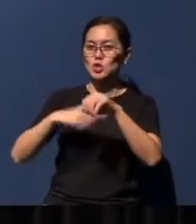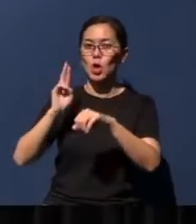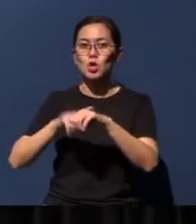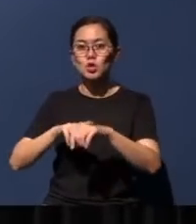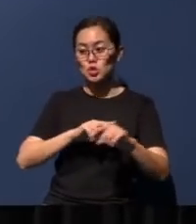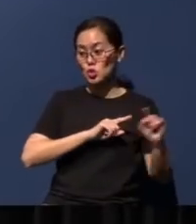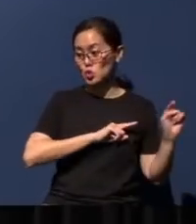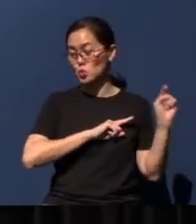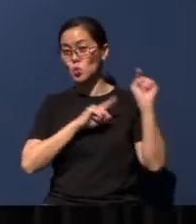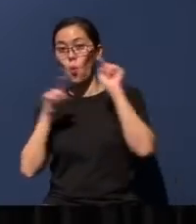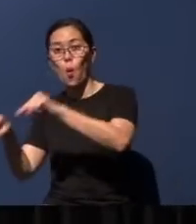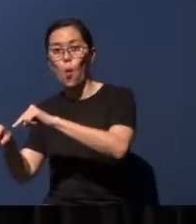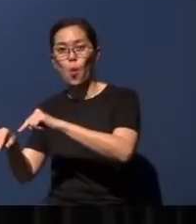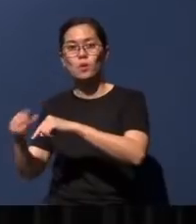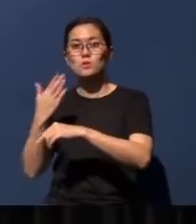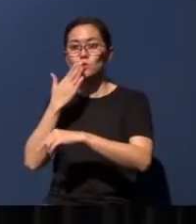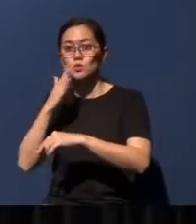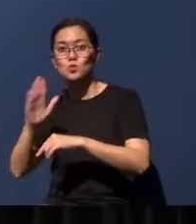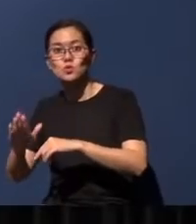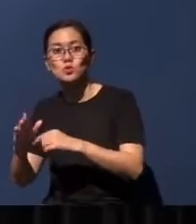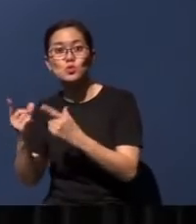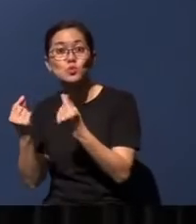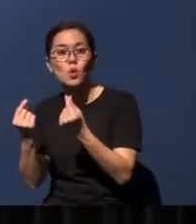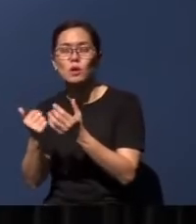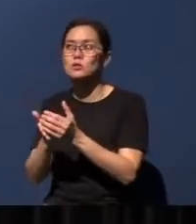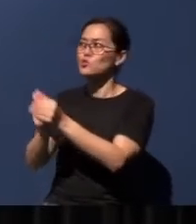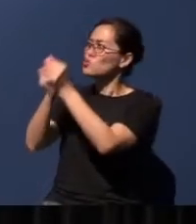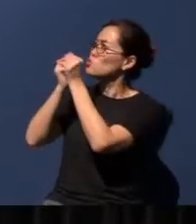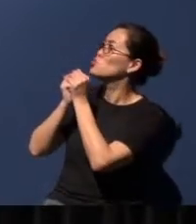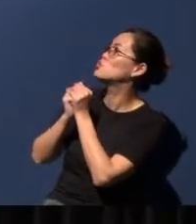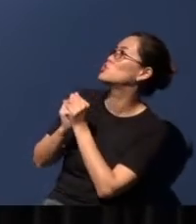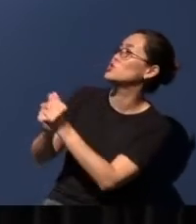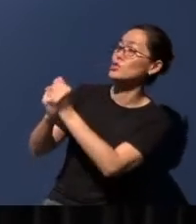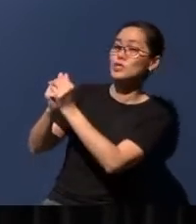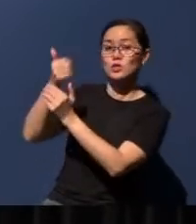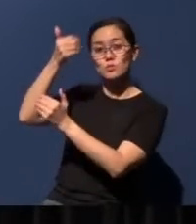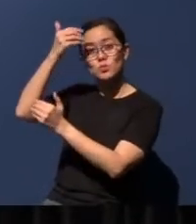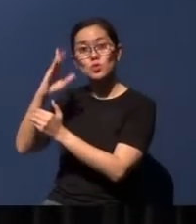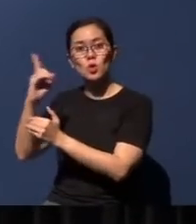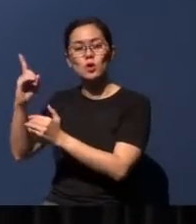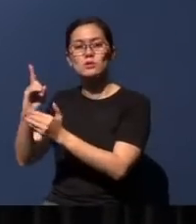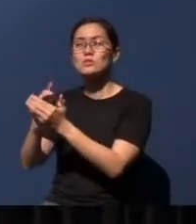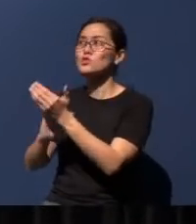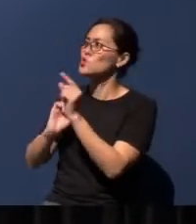to Jerusalem so that they can worship the Lord. They will go to Jerusalem to learn of God's ways,